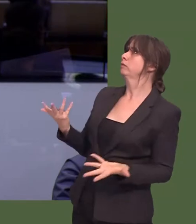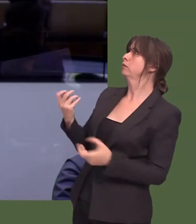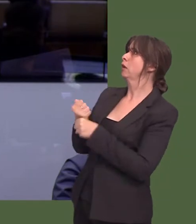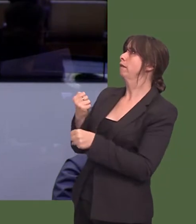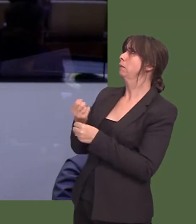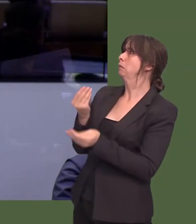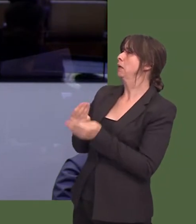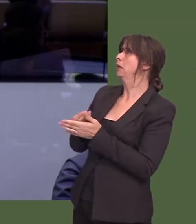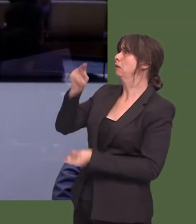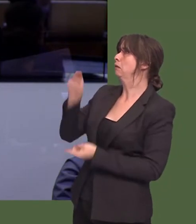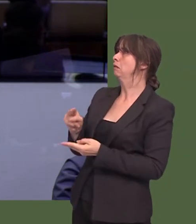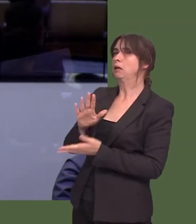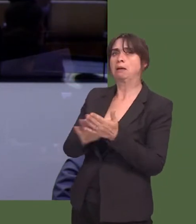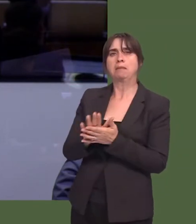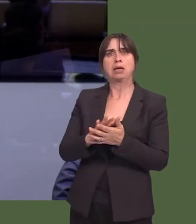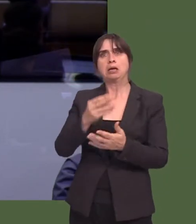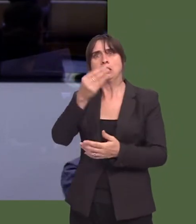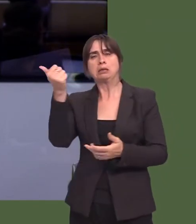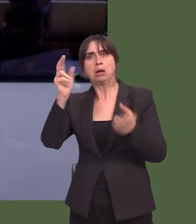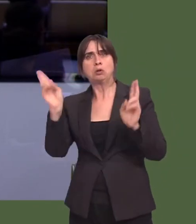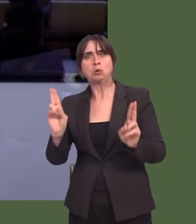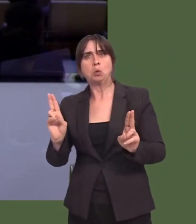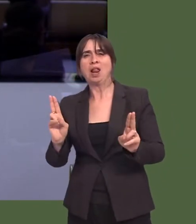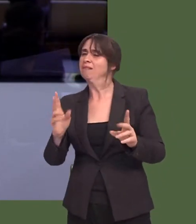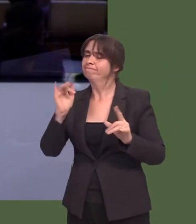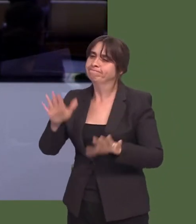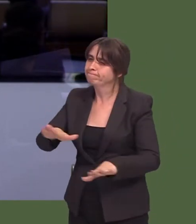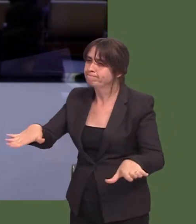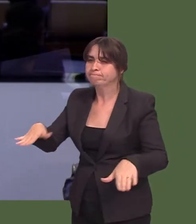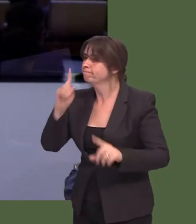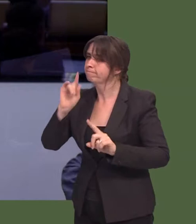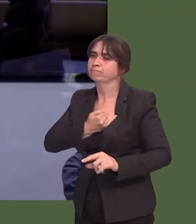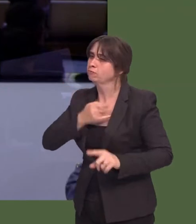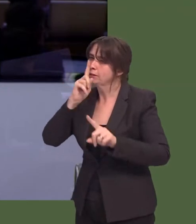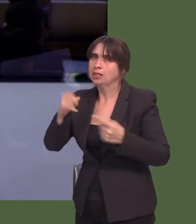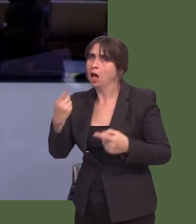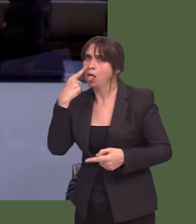Can the First Minister explain how stopping these safety checks due to budget cuts will